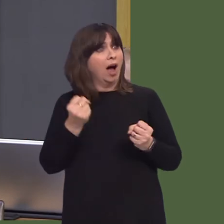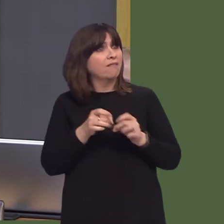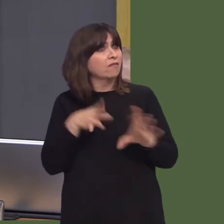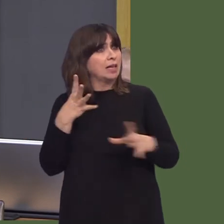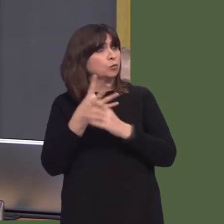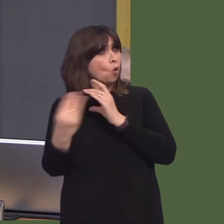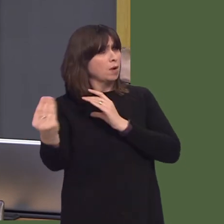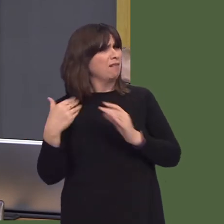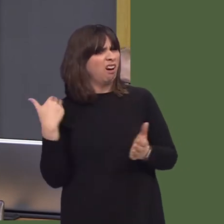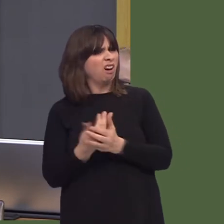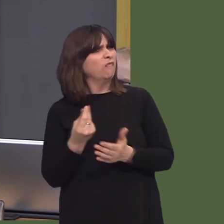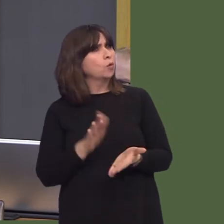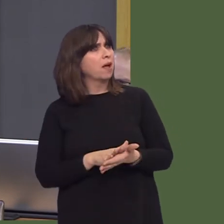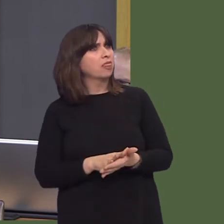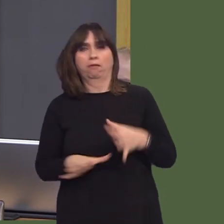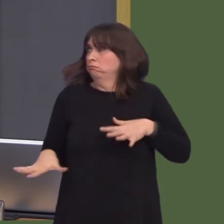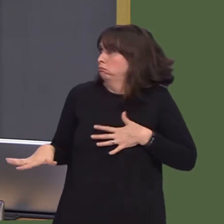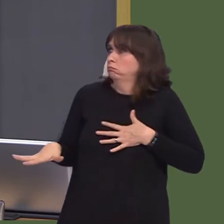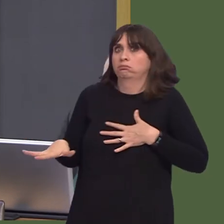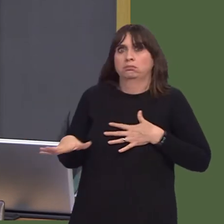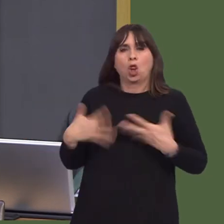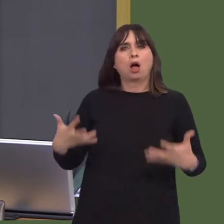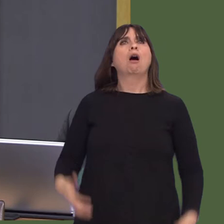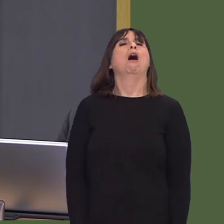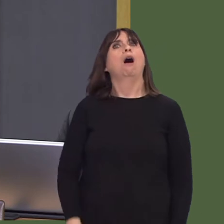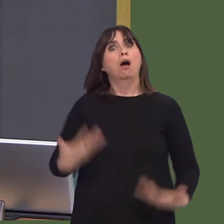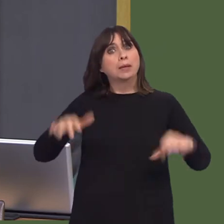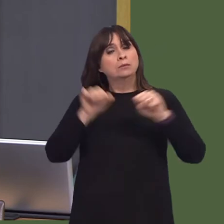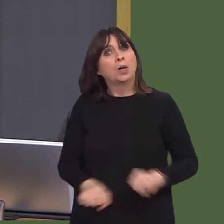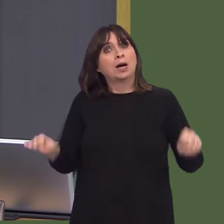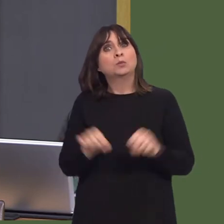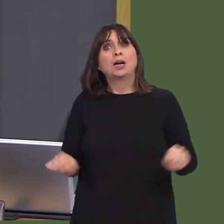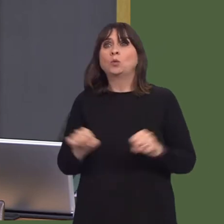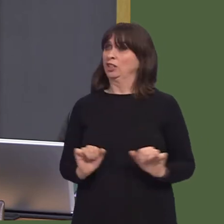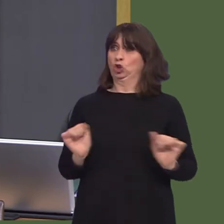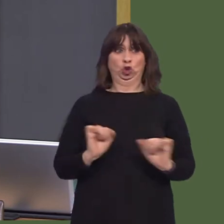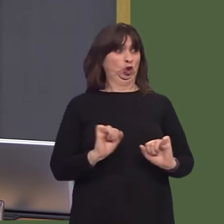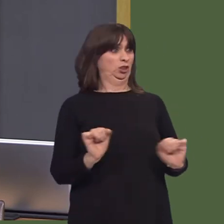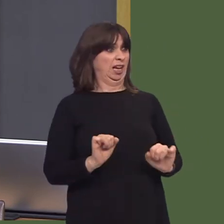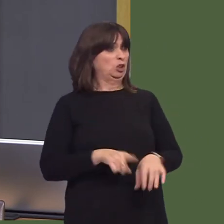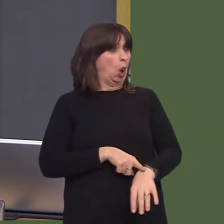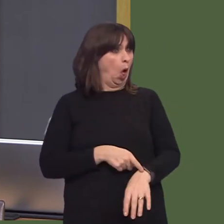the housing requirements of communities, which are determined by local planning authorities in their local development plans.